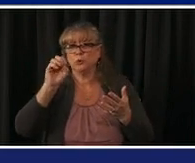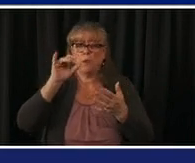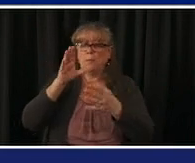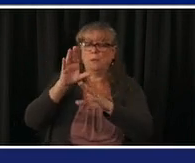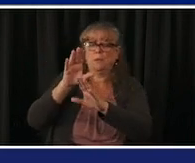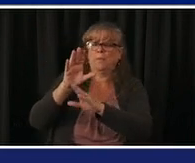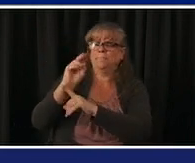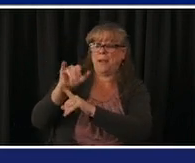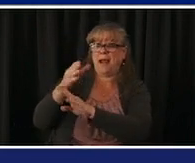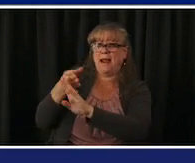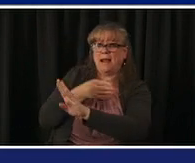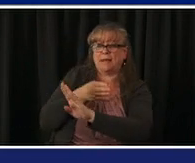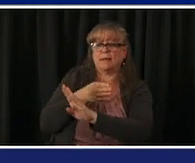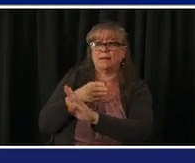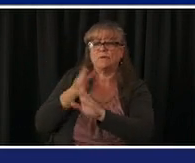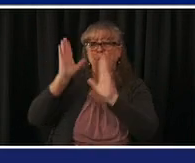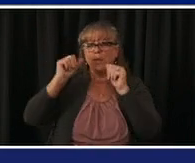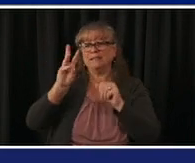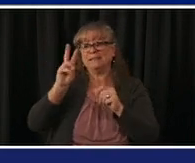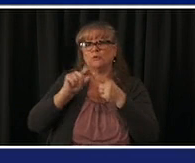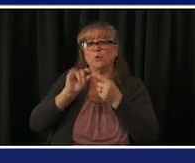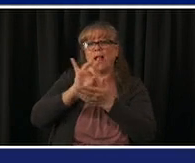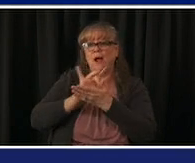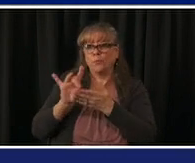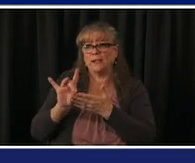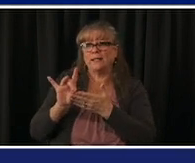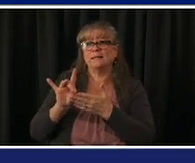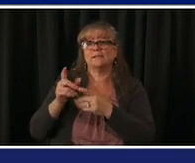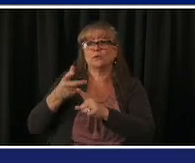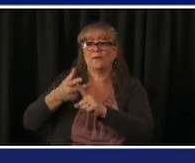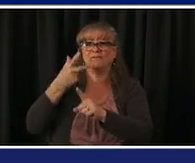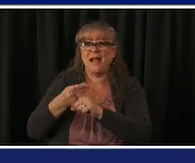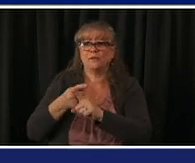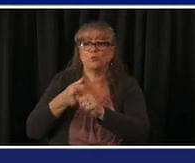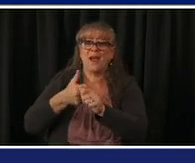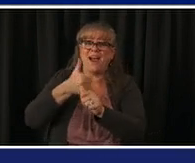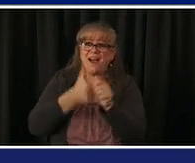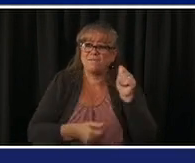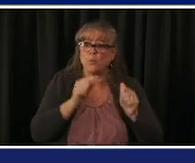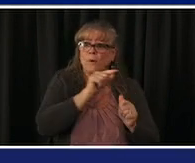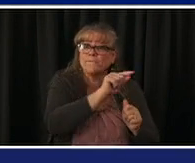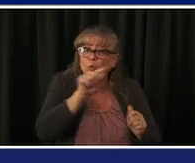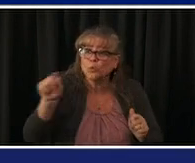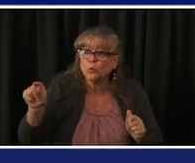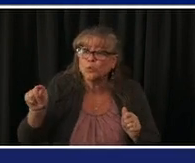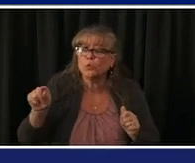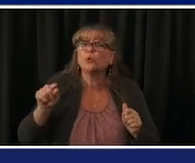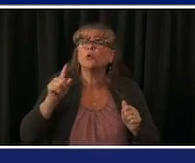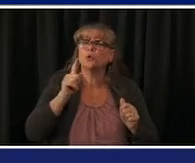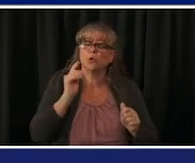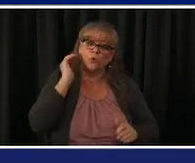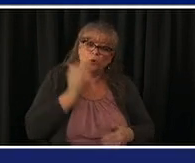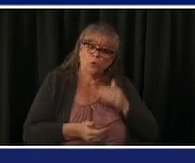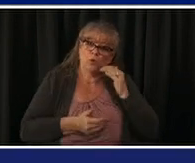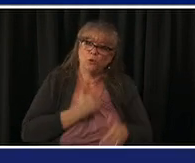what an amazingly fast period of time uh to be able to uh make sure that everybody who wants it